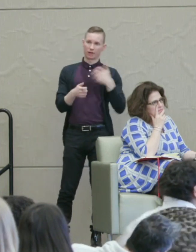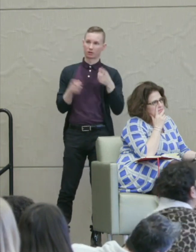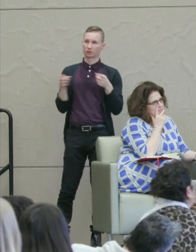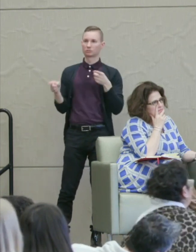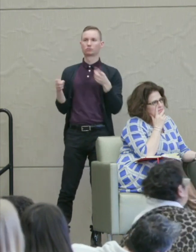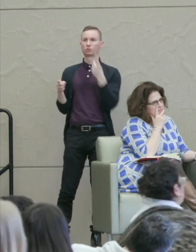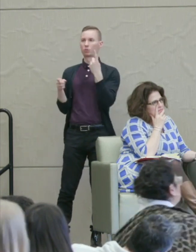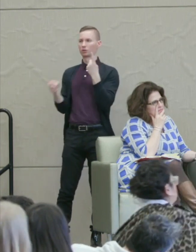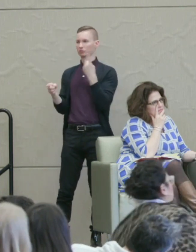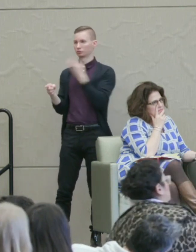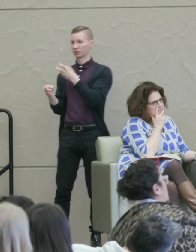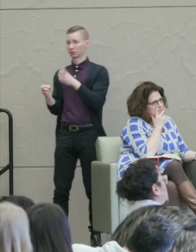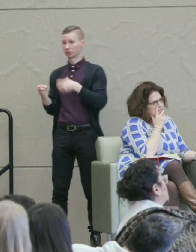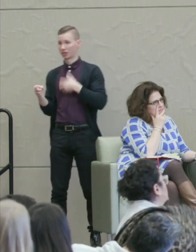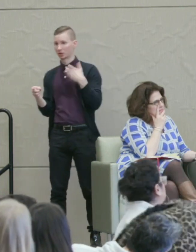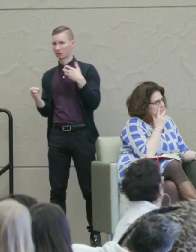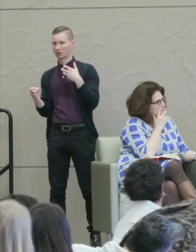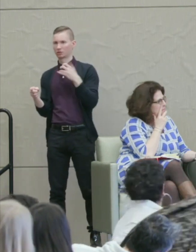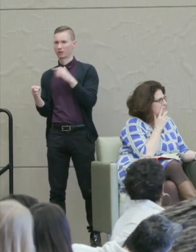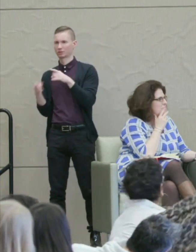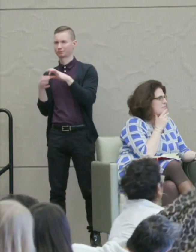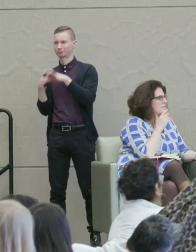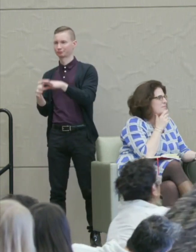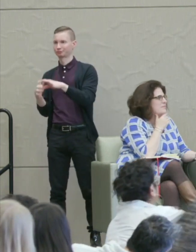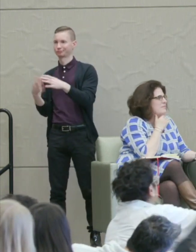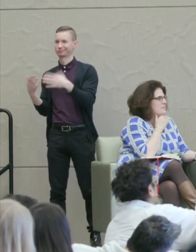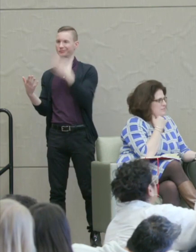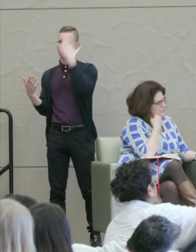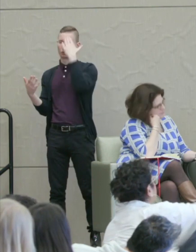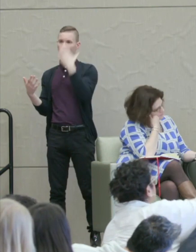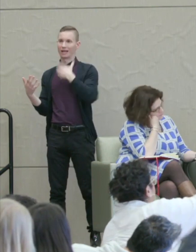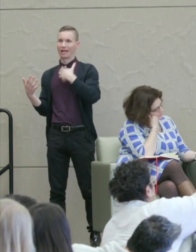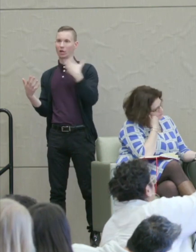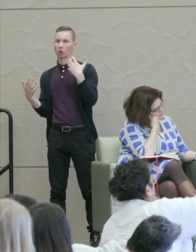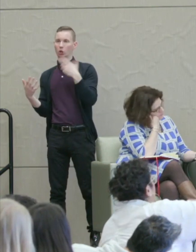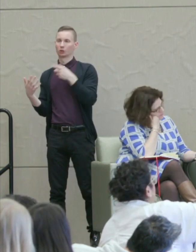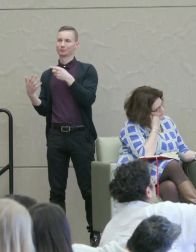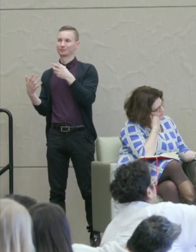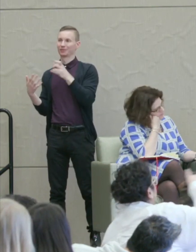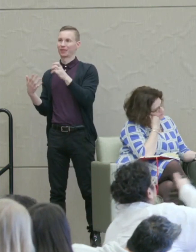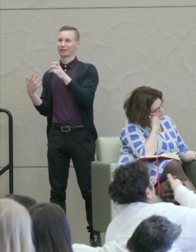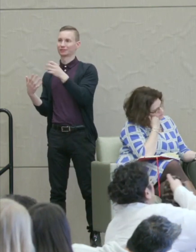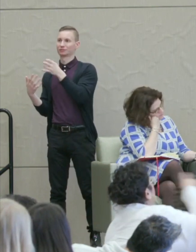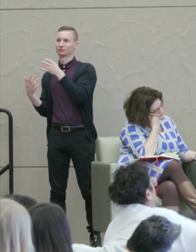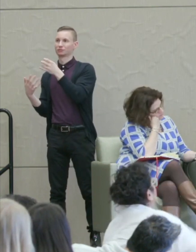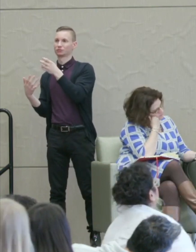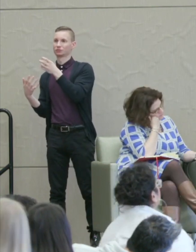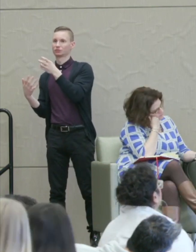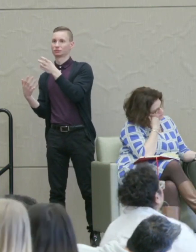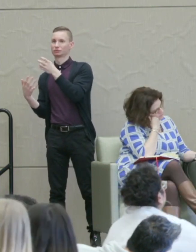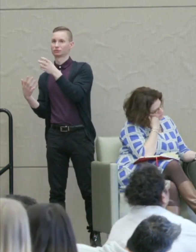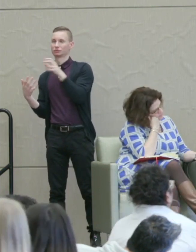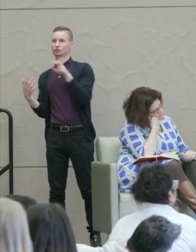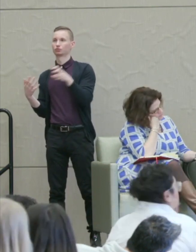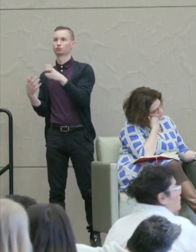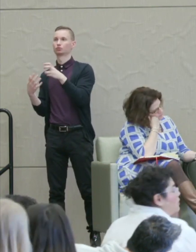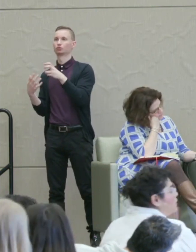One, transition anger having to do with an anger that transitions toward a greater concern